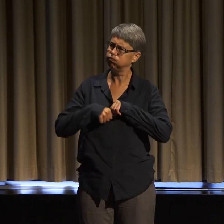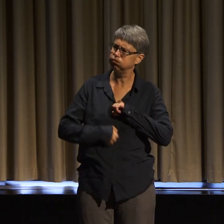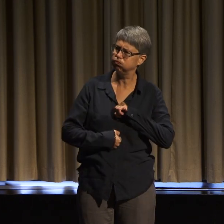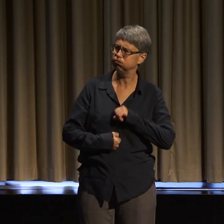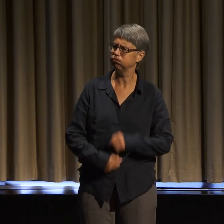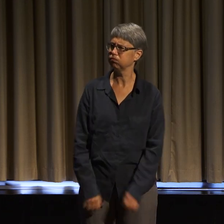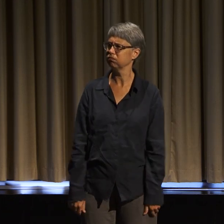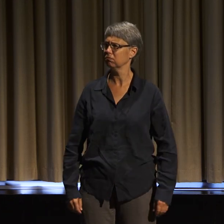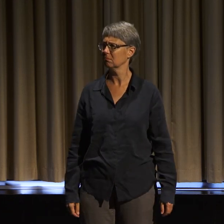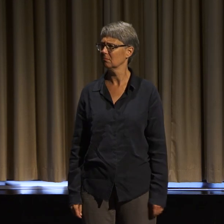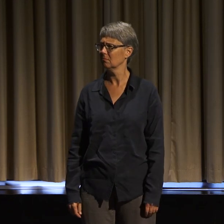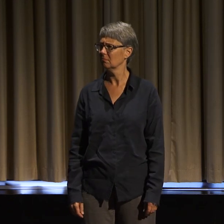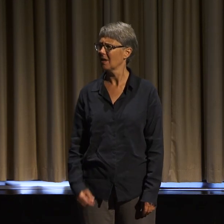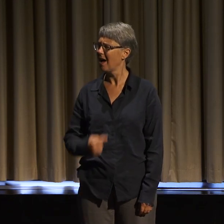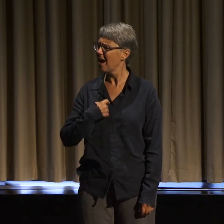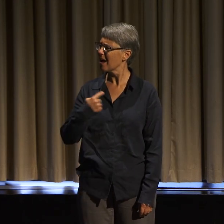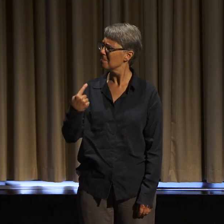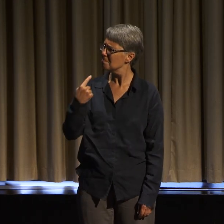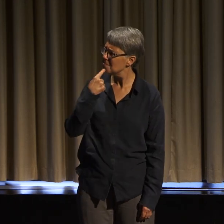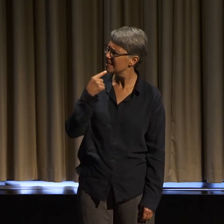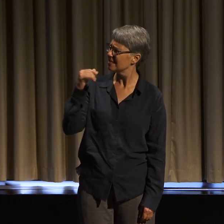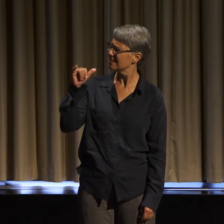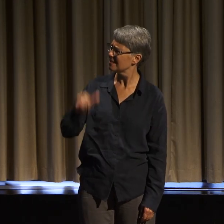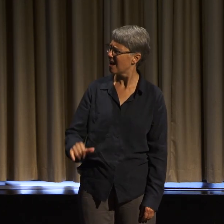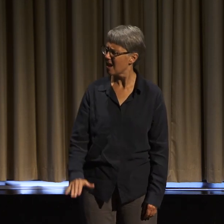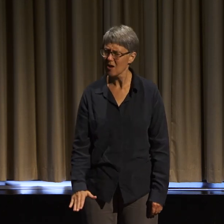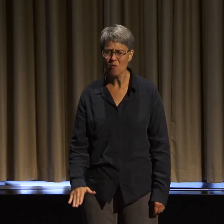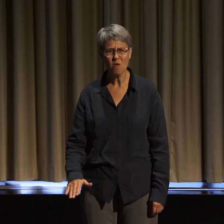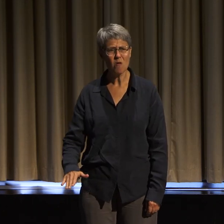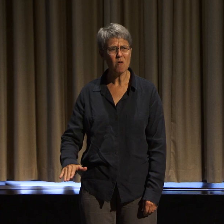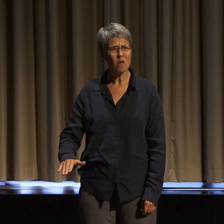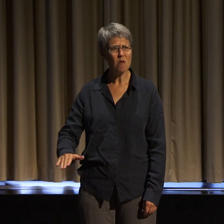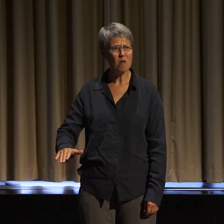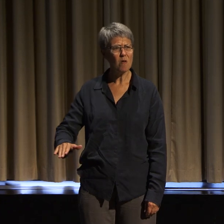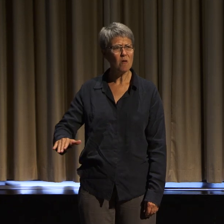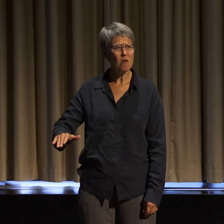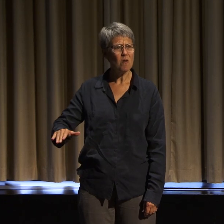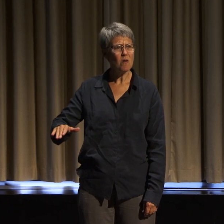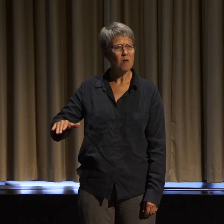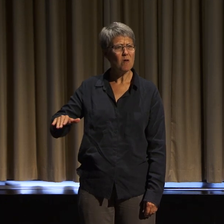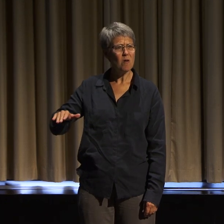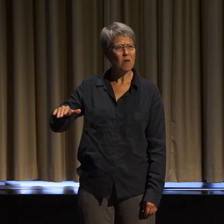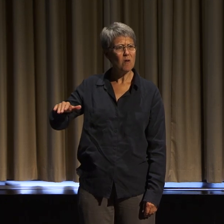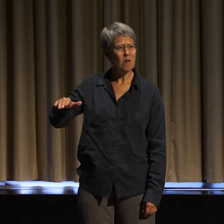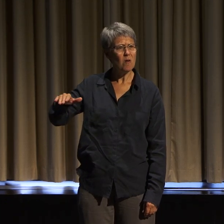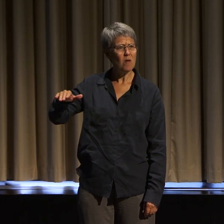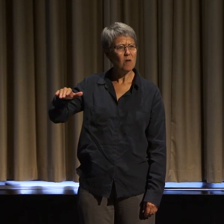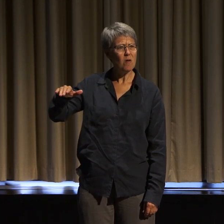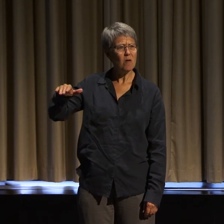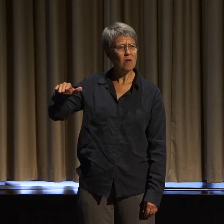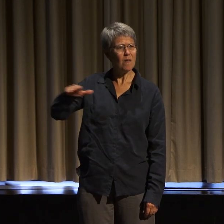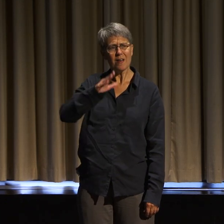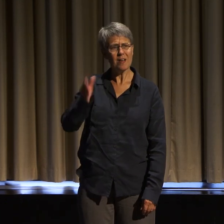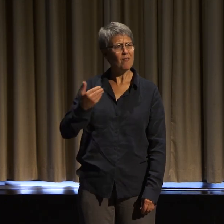and a grief for all that I never had. And I think, also, a grief for all the other disabled kids